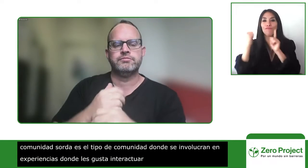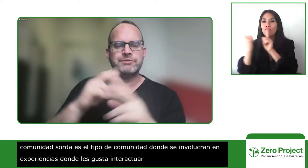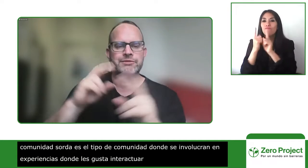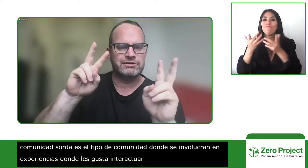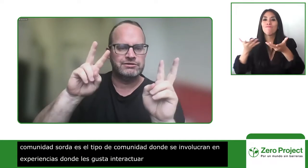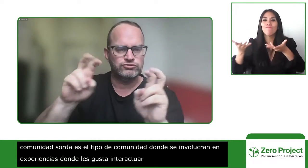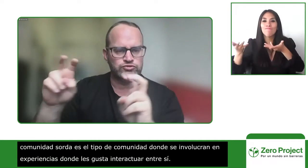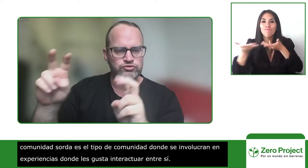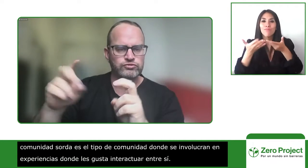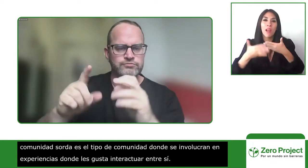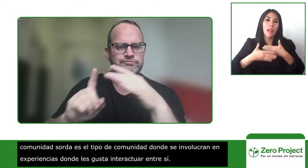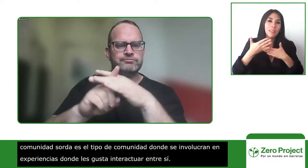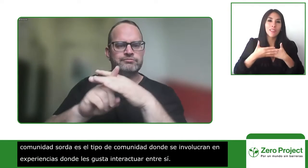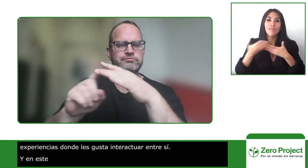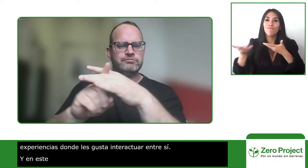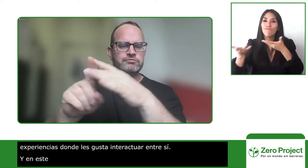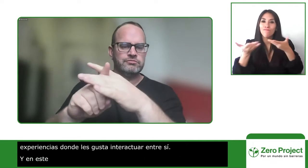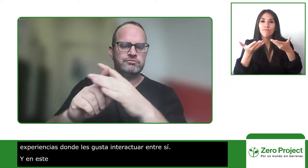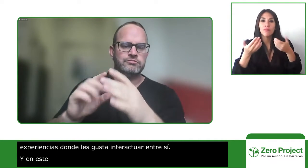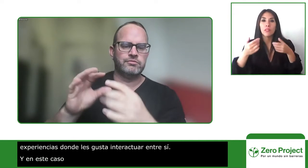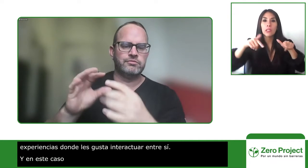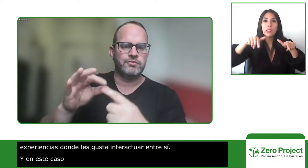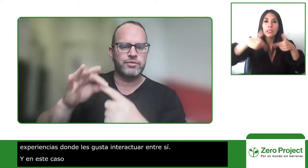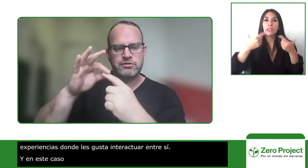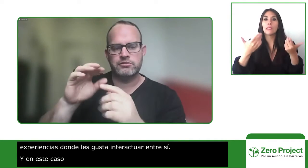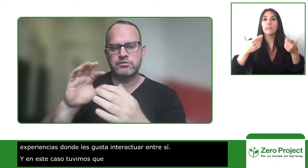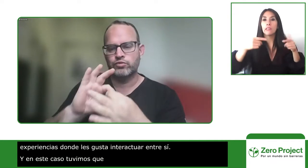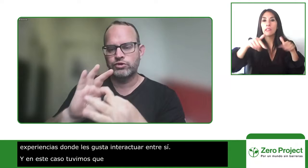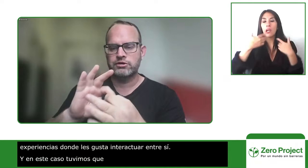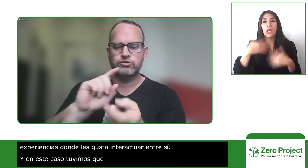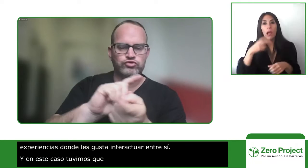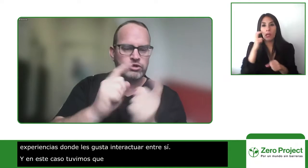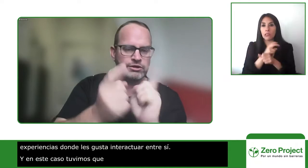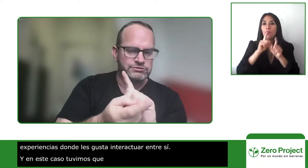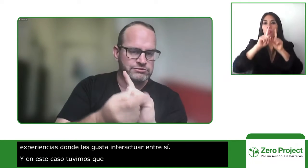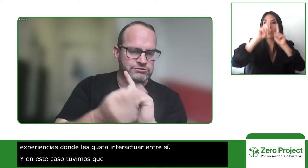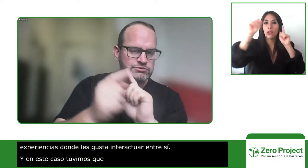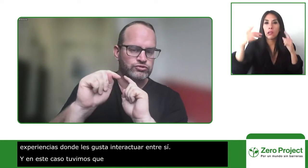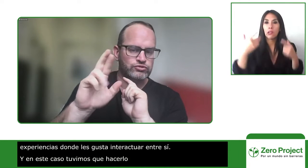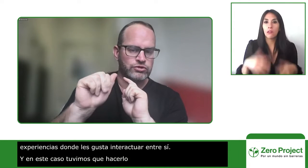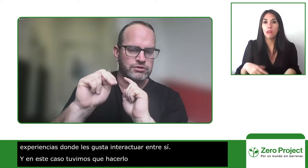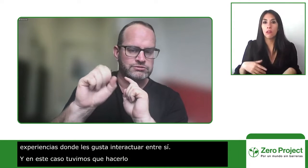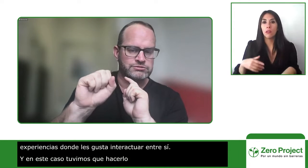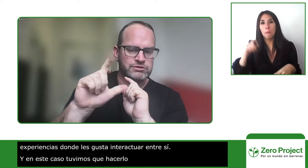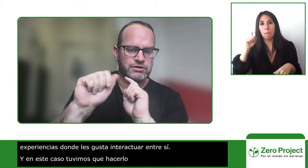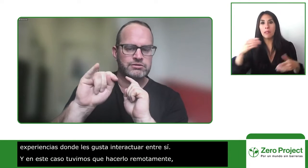ongoing engagement to ensure that things were progressing and then we also had